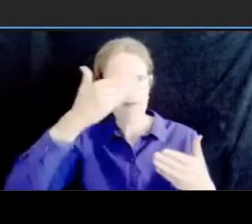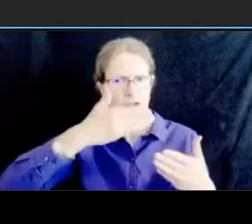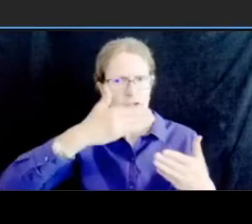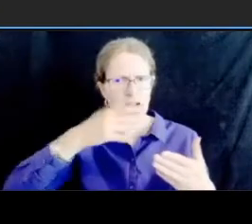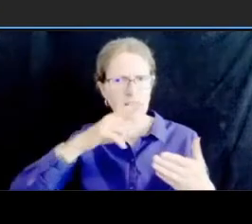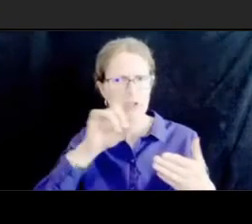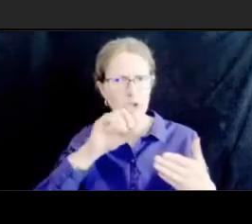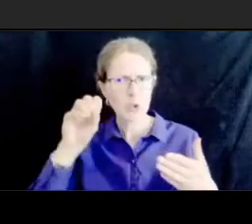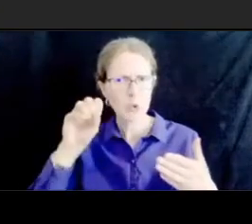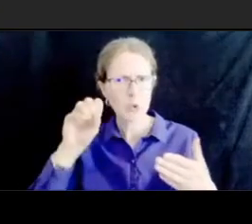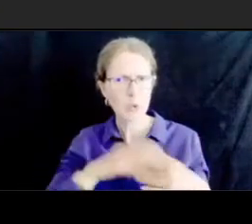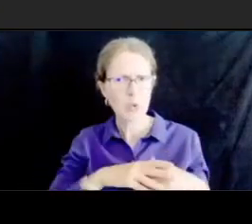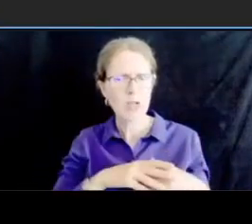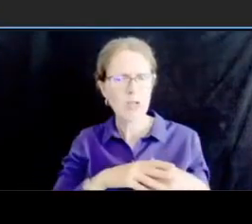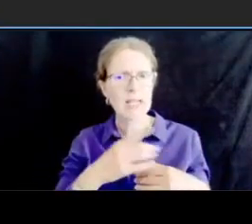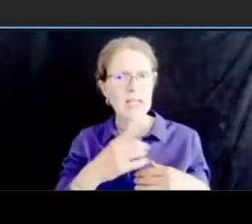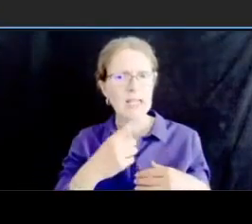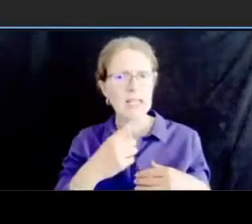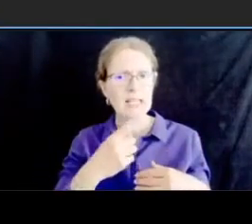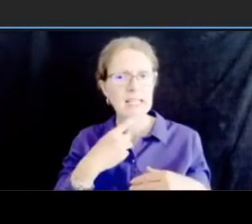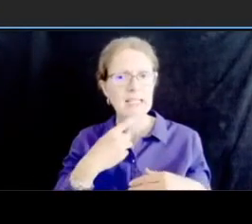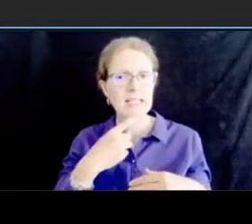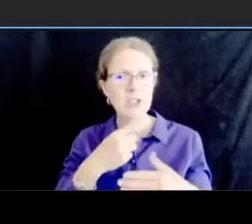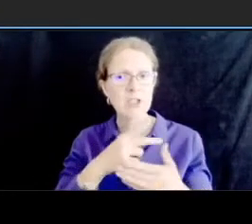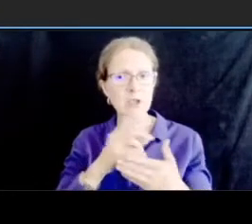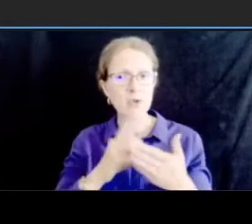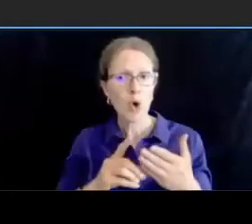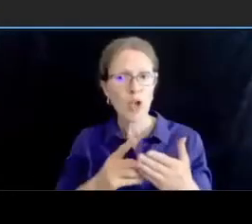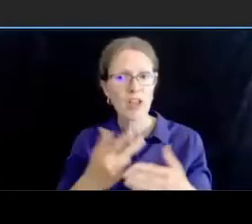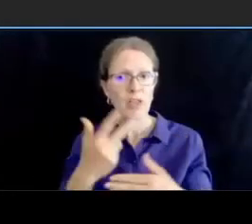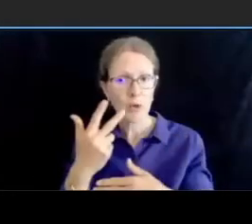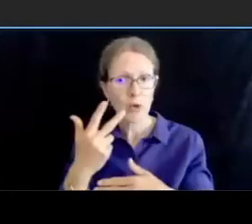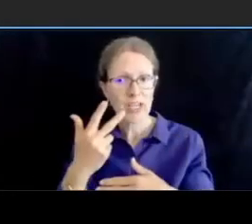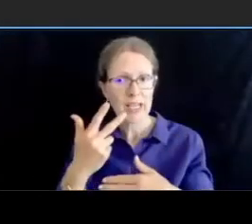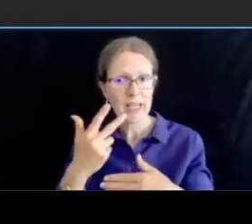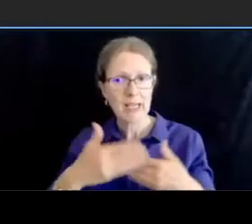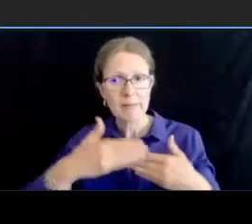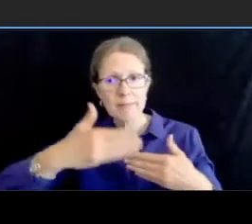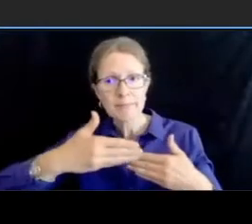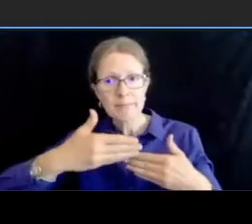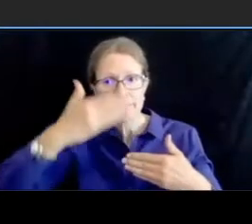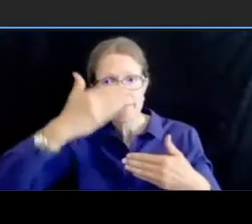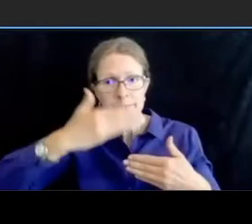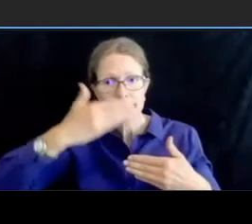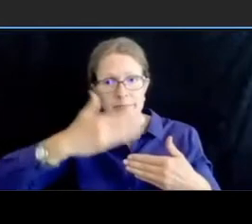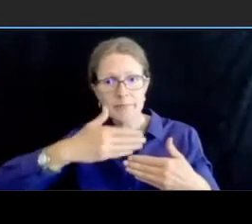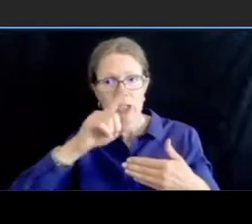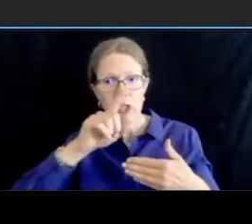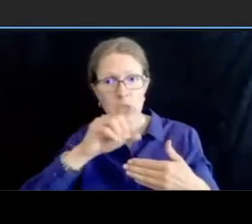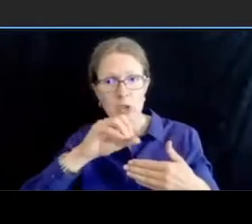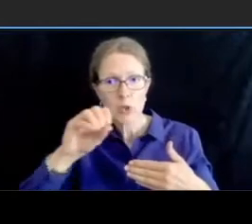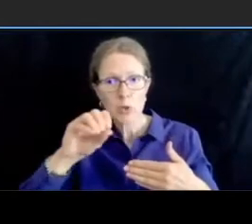are at this point no pickup and drop-off spots for zoo visitors arriving via taxi personal cars and